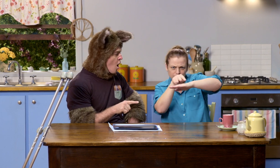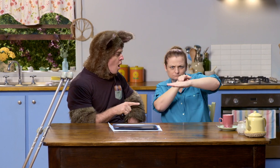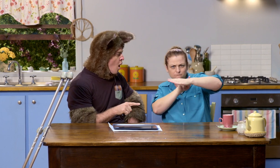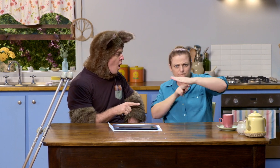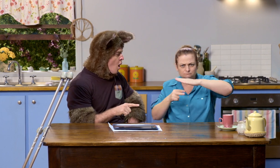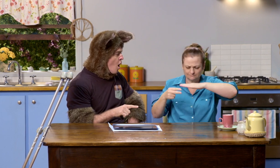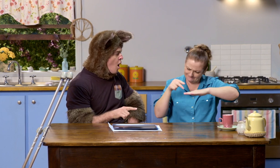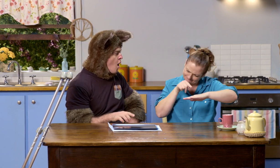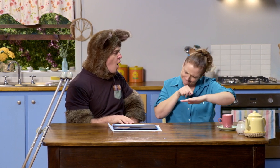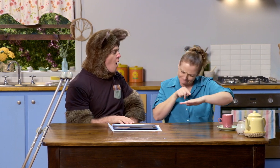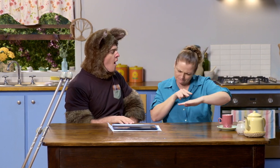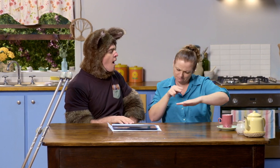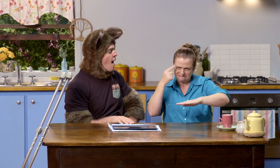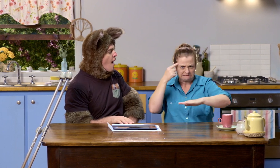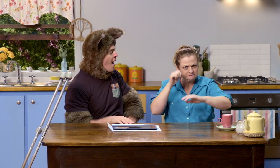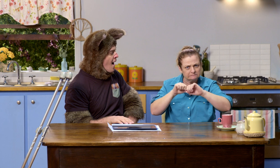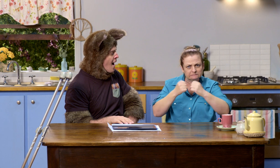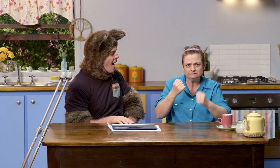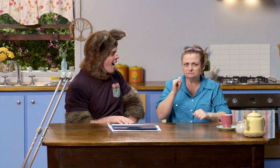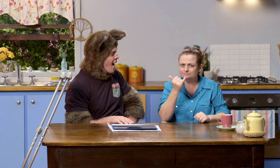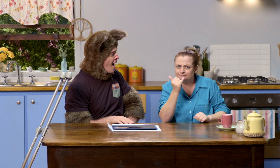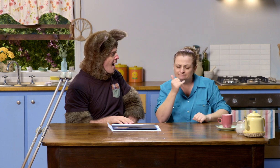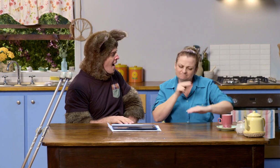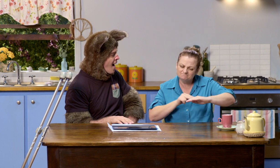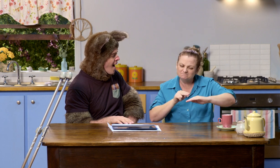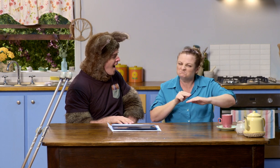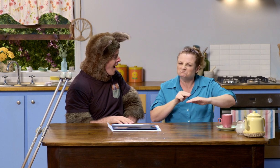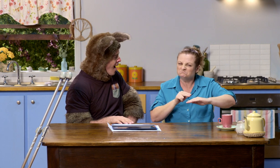They needed to make sure that it wasn't broken.